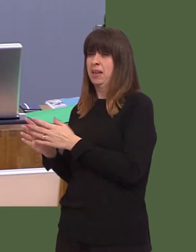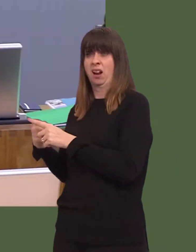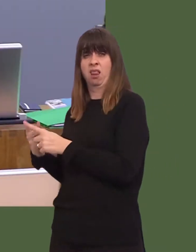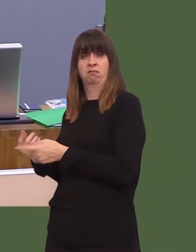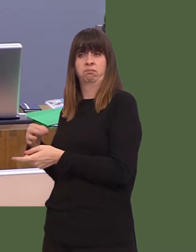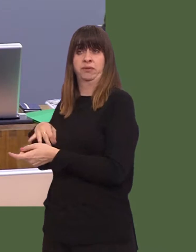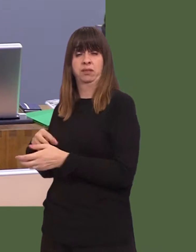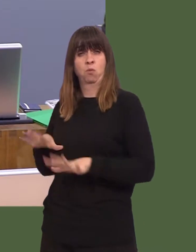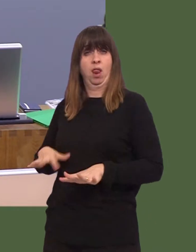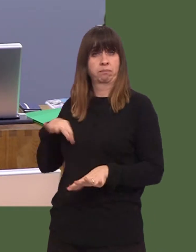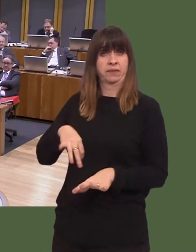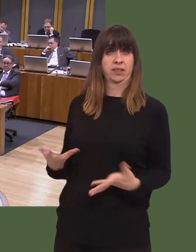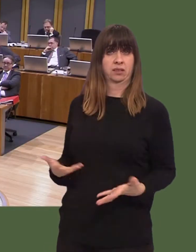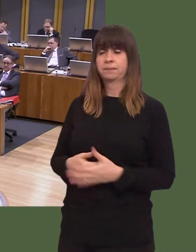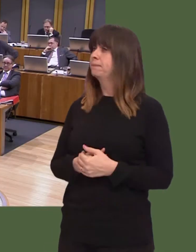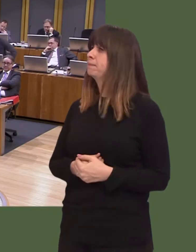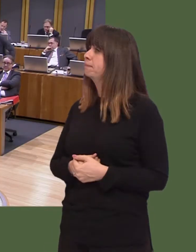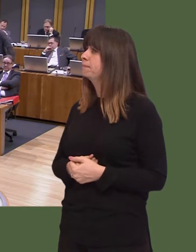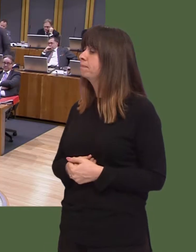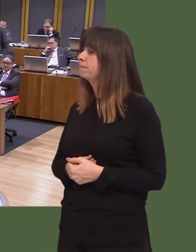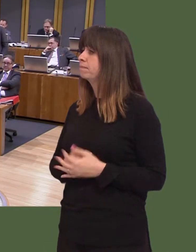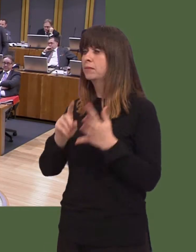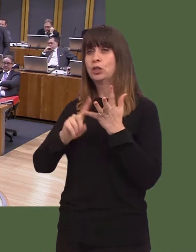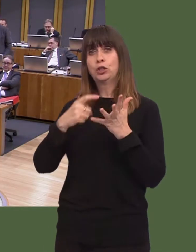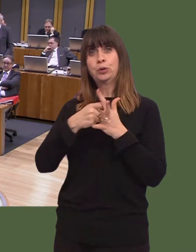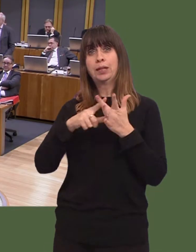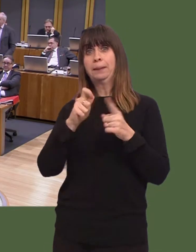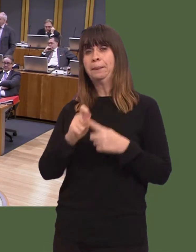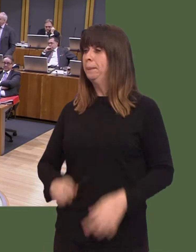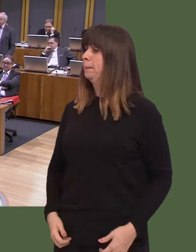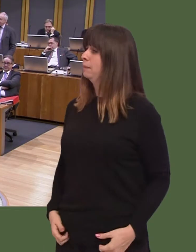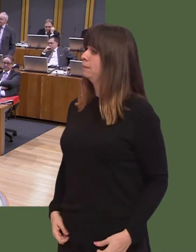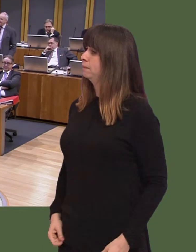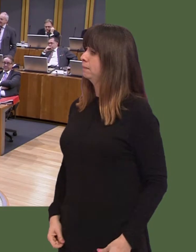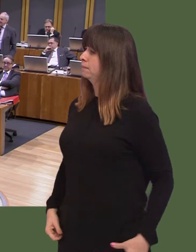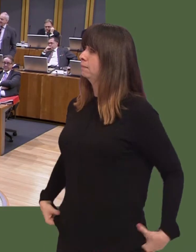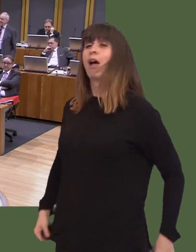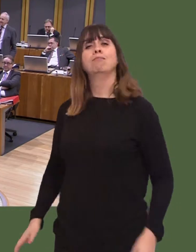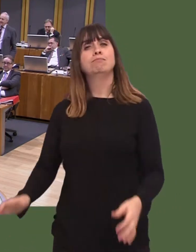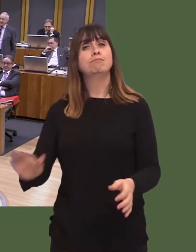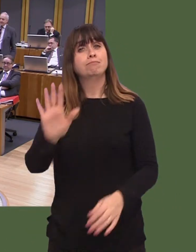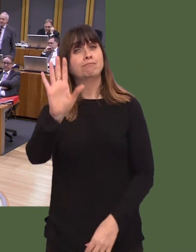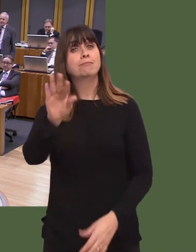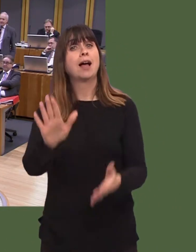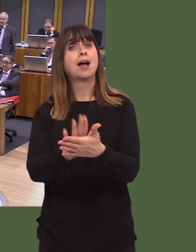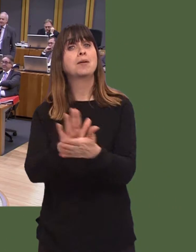Y Llywydd / The Llywydd: Leader of the UKIP group, Neil Hamilton. Neil Hamilton: Diolch yn fawr, Lywydd. Iíd like to wish the First Minister happy birthday, as well, and to assure him that,